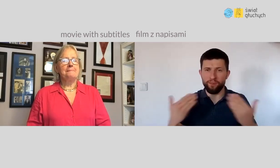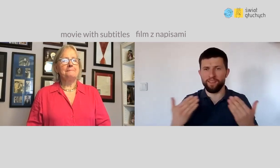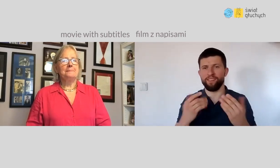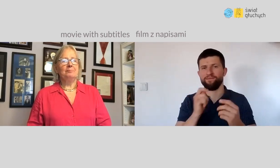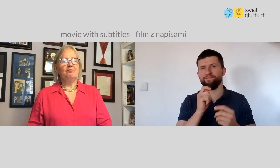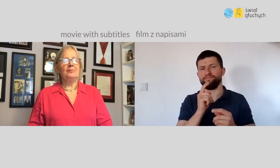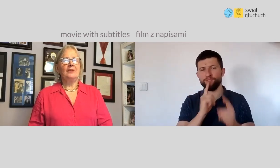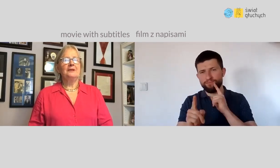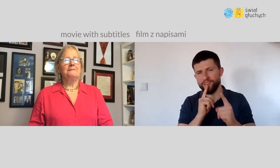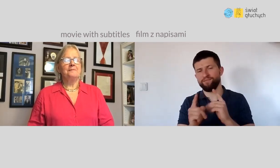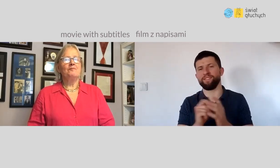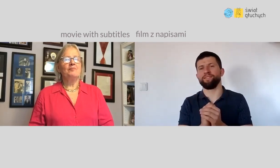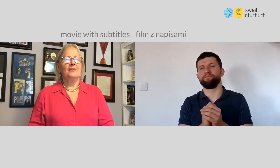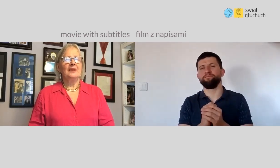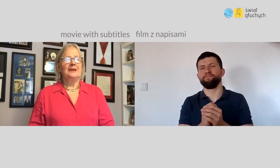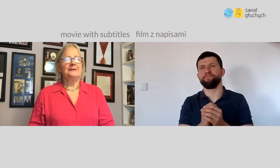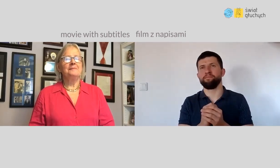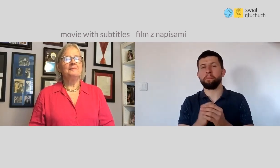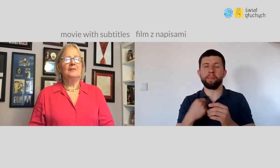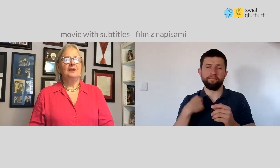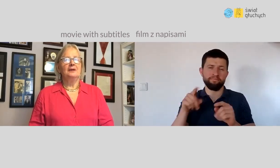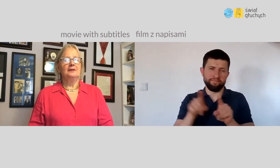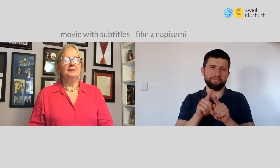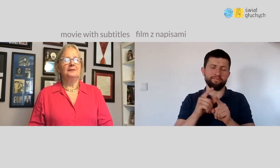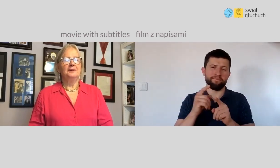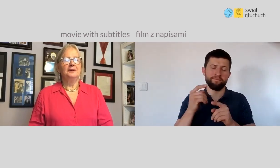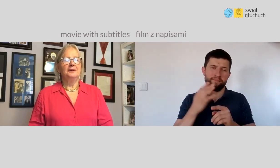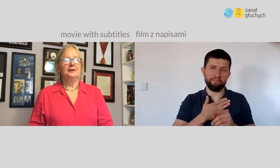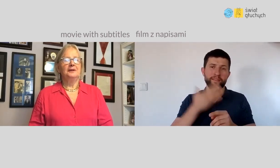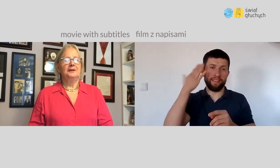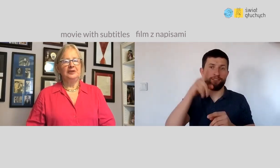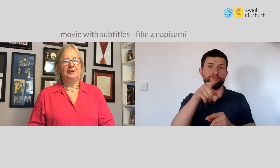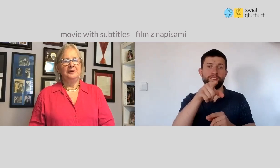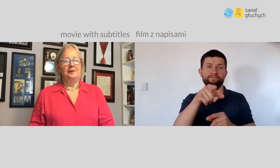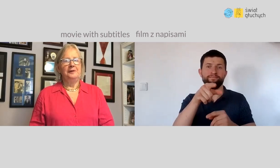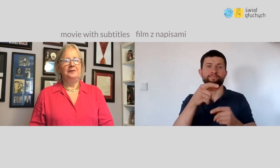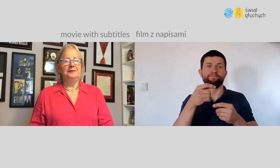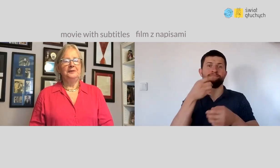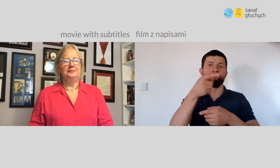Thank you very much for the interview. I hope,